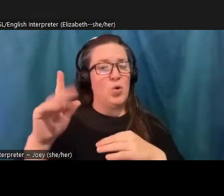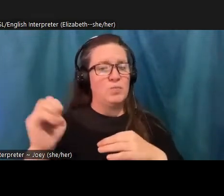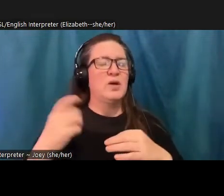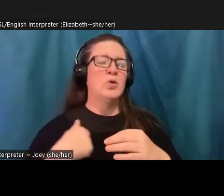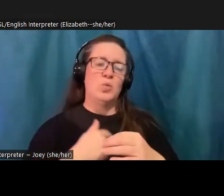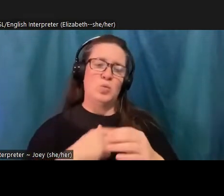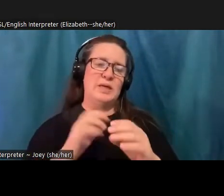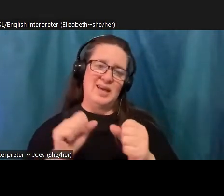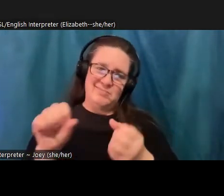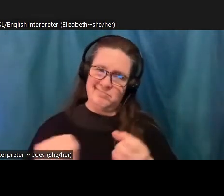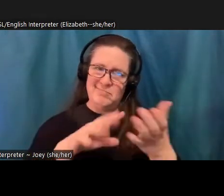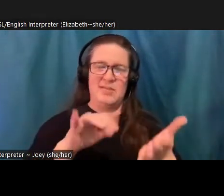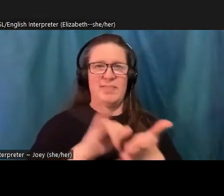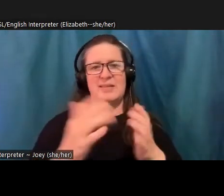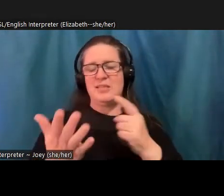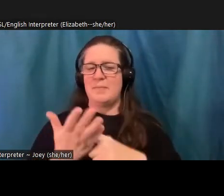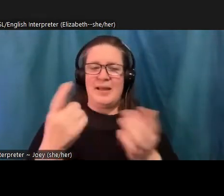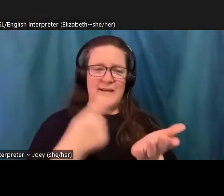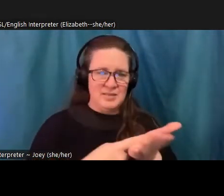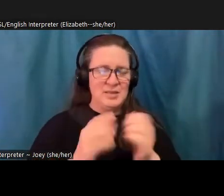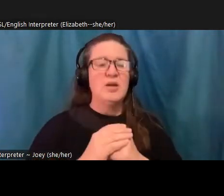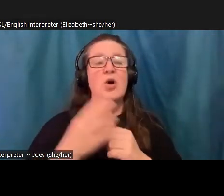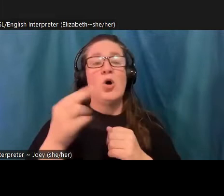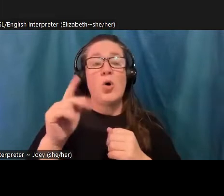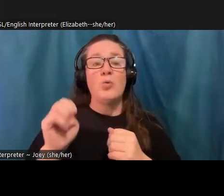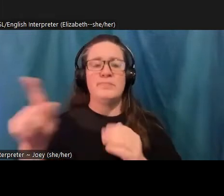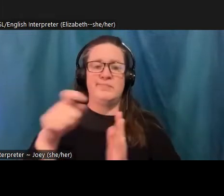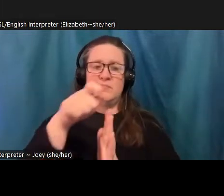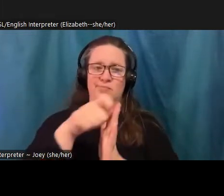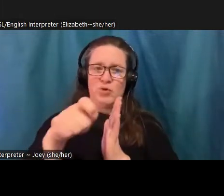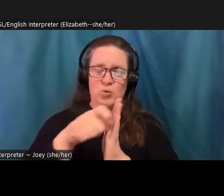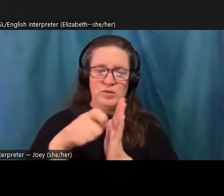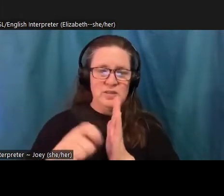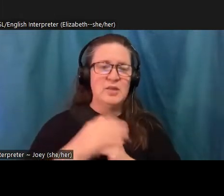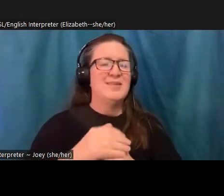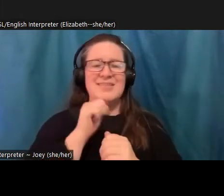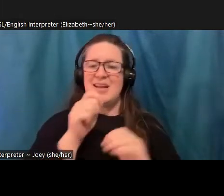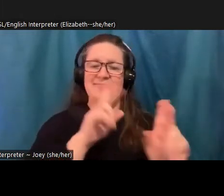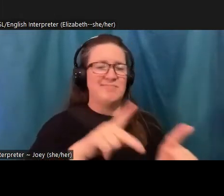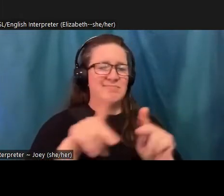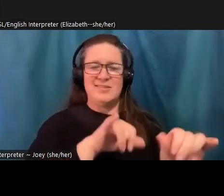years as a political prisoner, hobble wrote, hope is not the same thing as optimism. It is not the conviction that